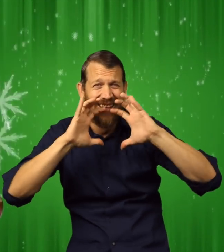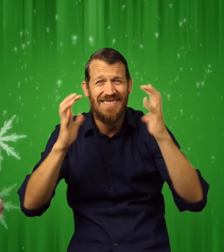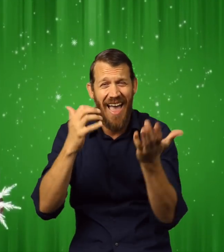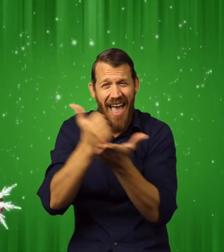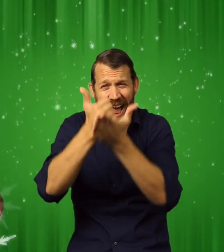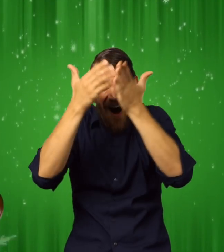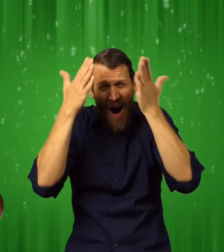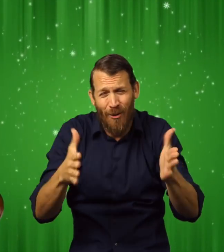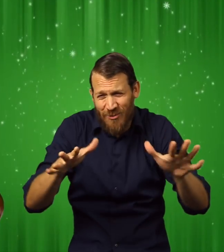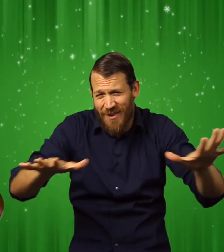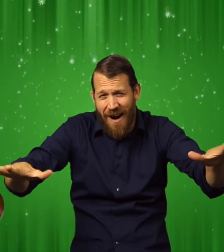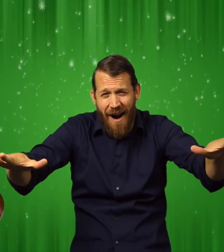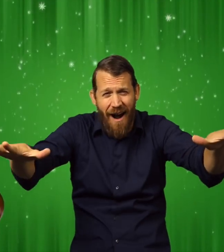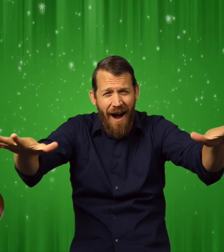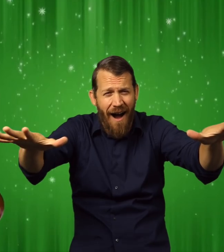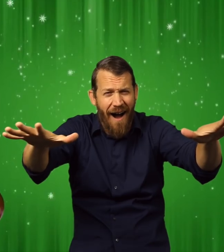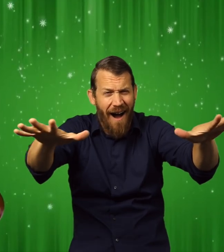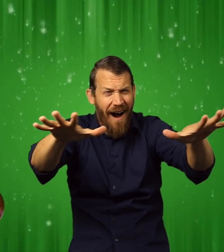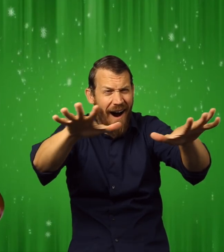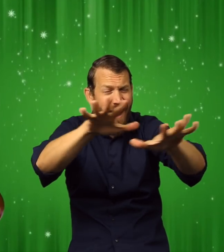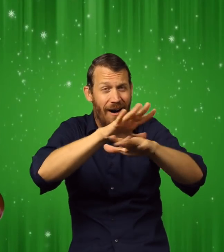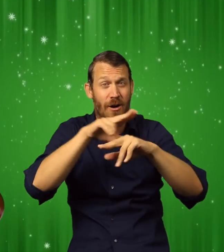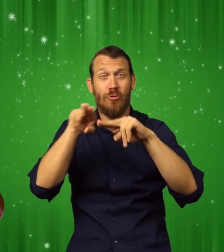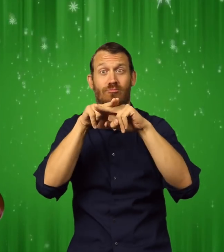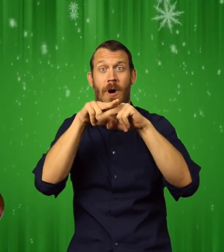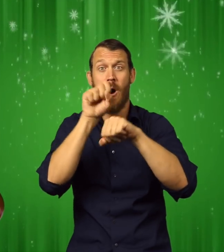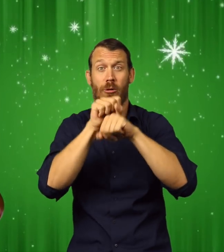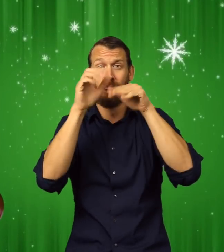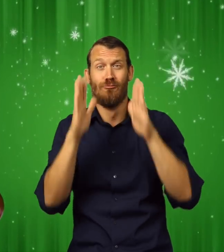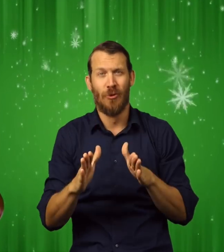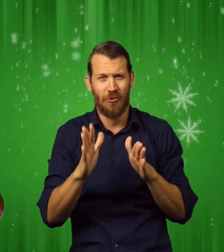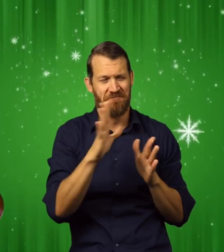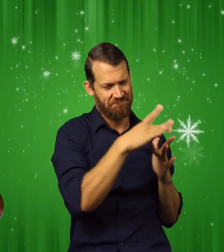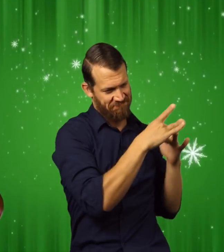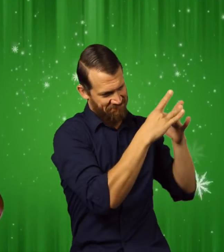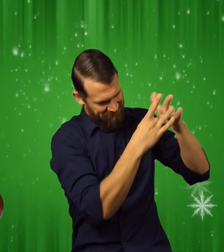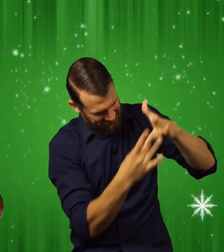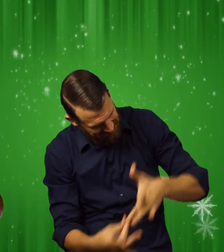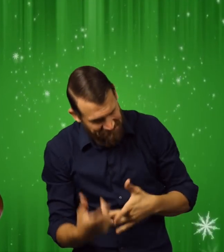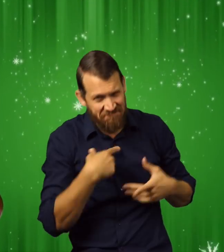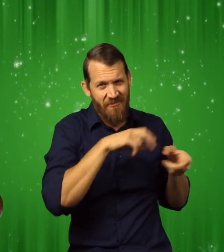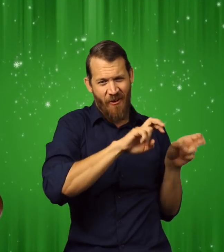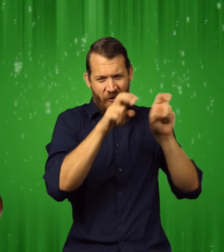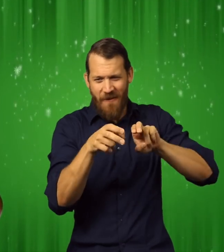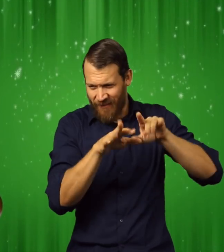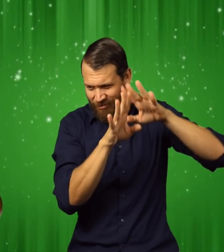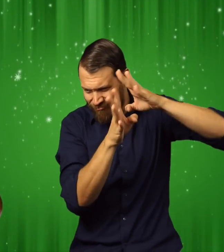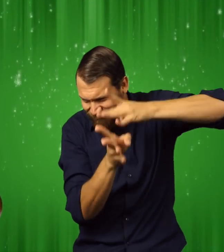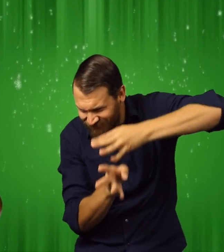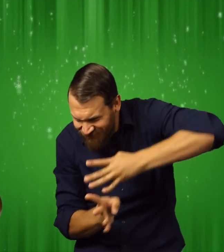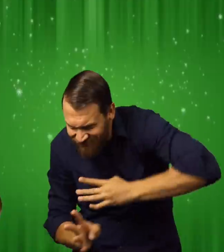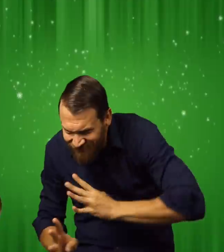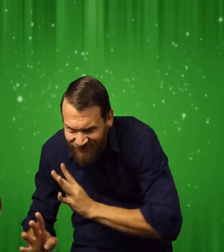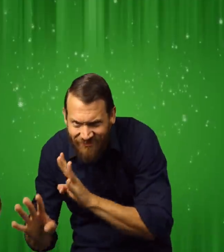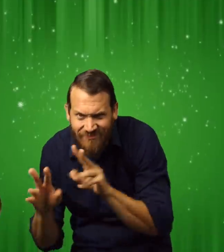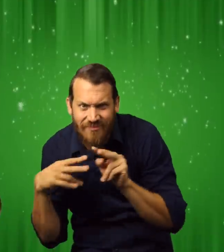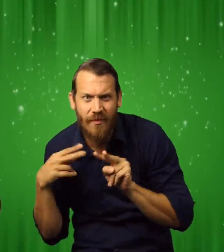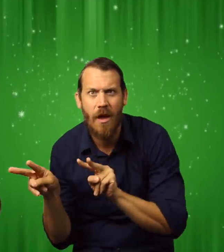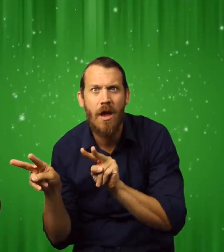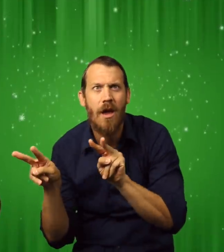when the Polar Express could go no farther, we stopped and the conductor led us outside.